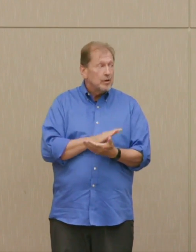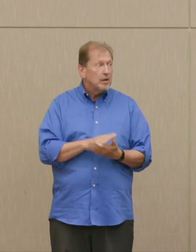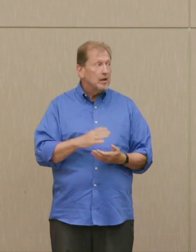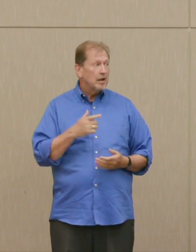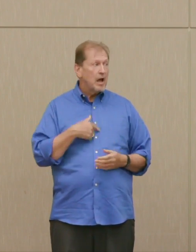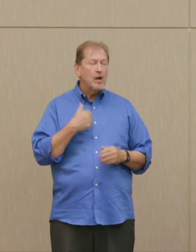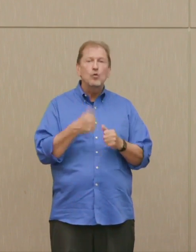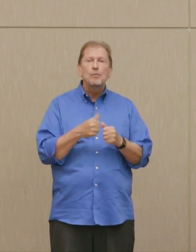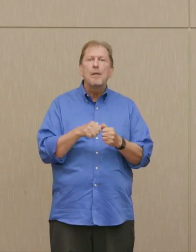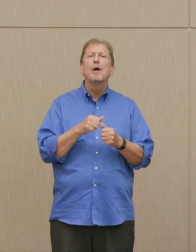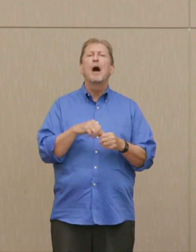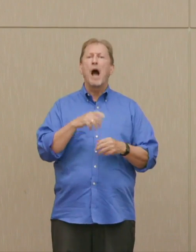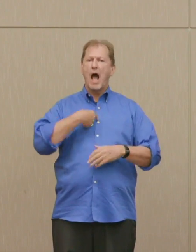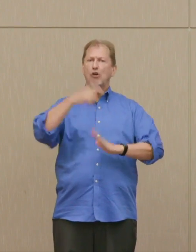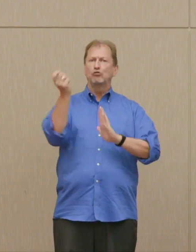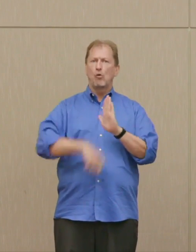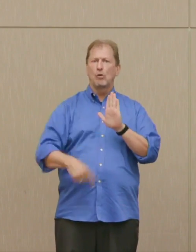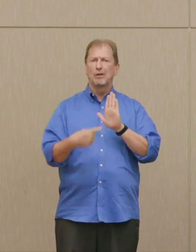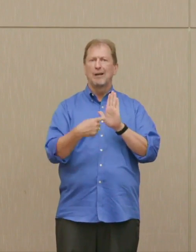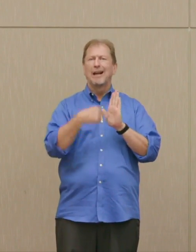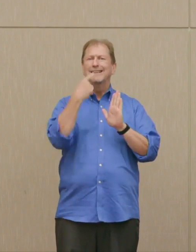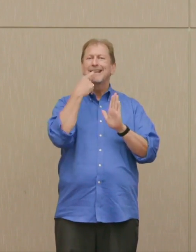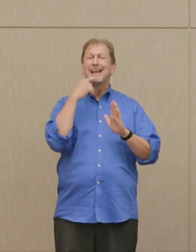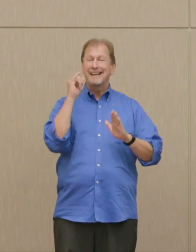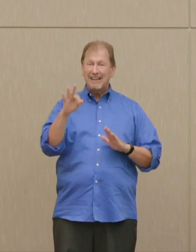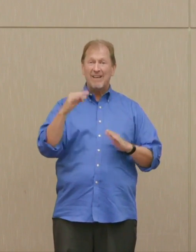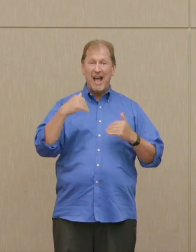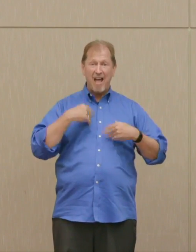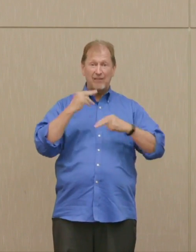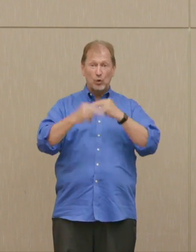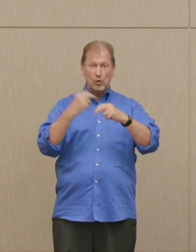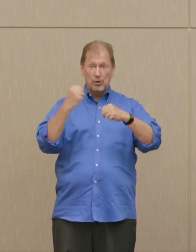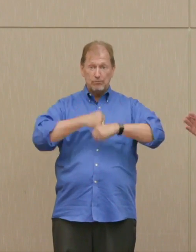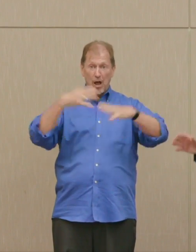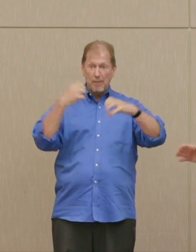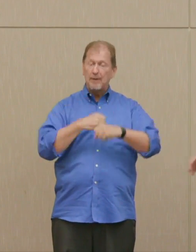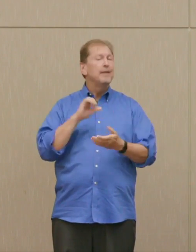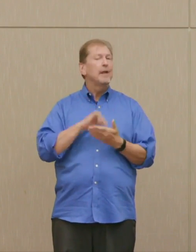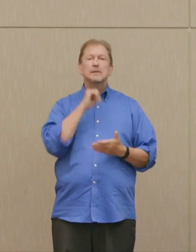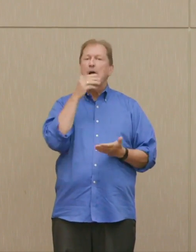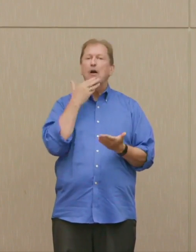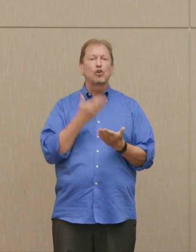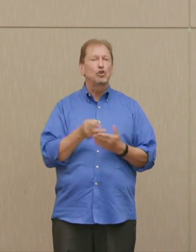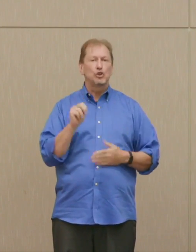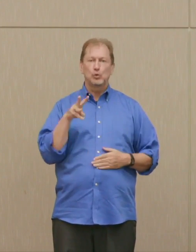would be bad news for humanity." We had blockbusters.